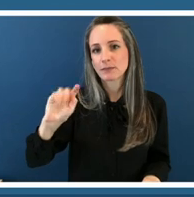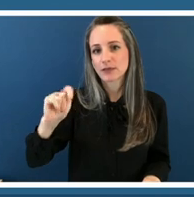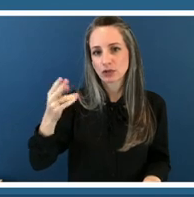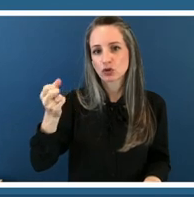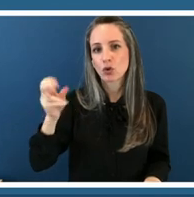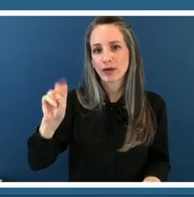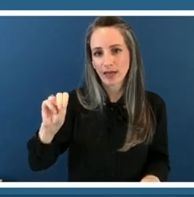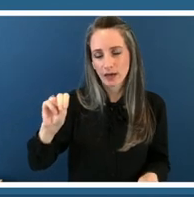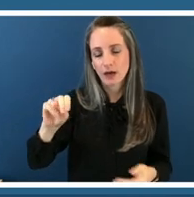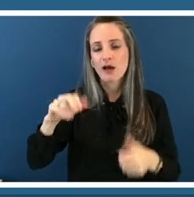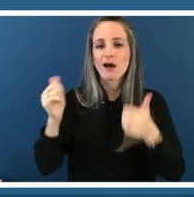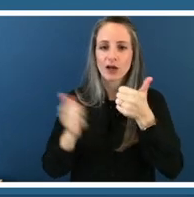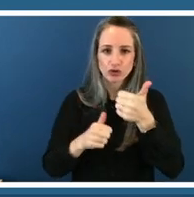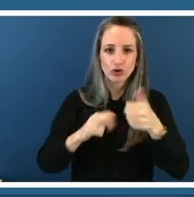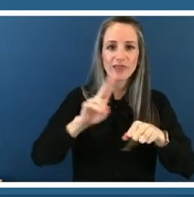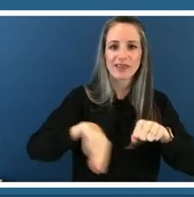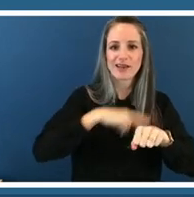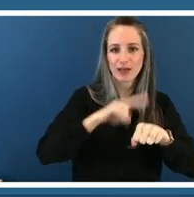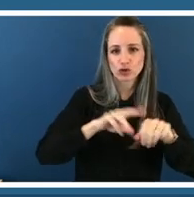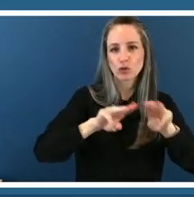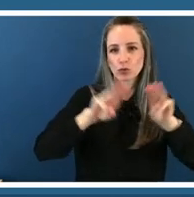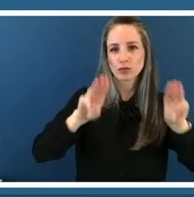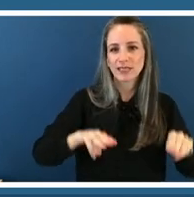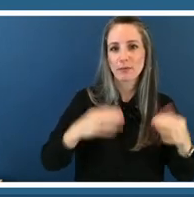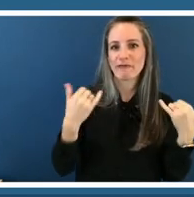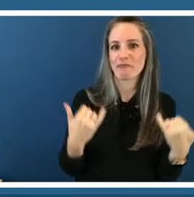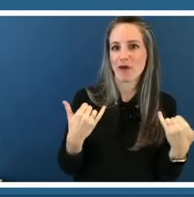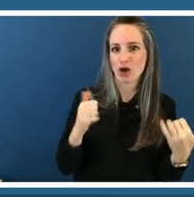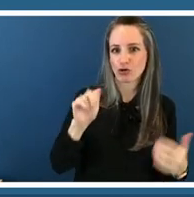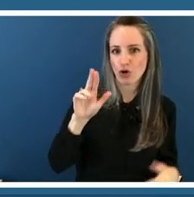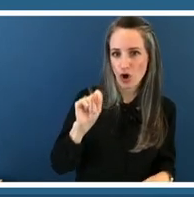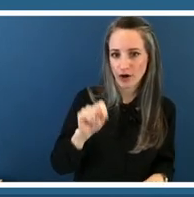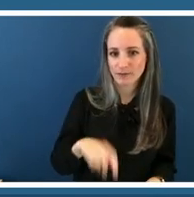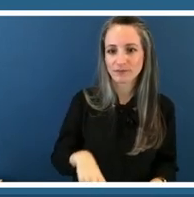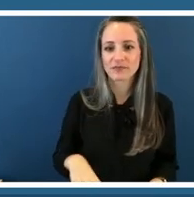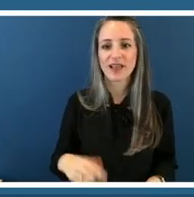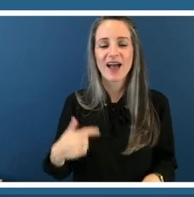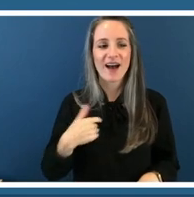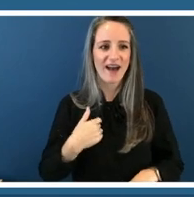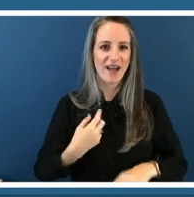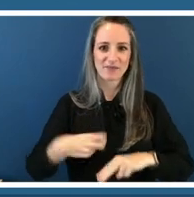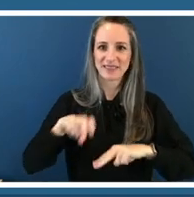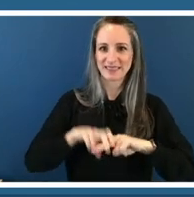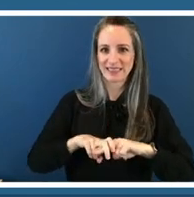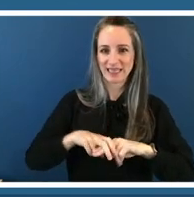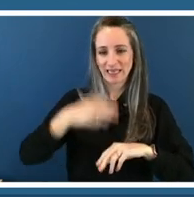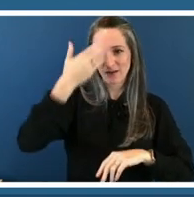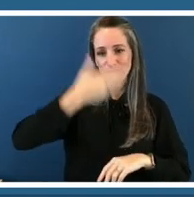smithsonian i am standing i'm sitting